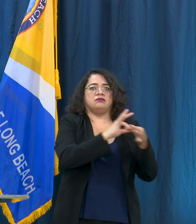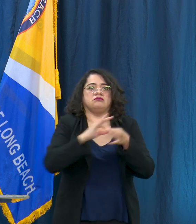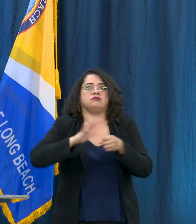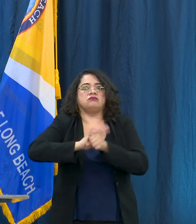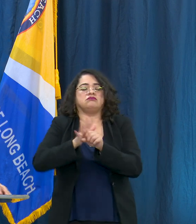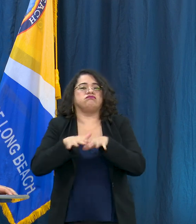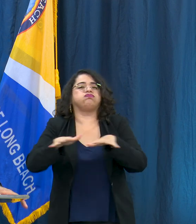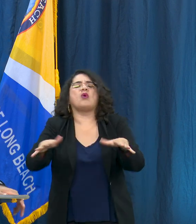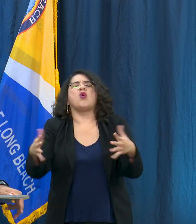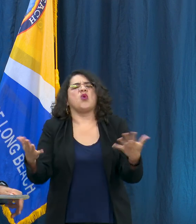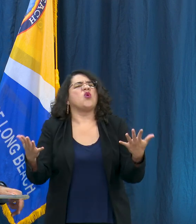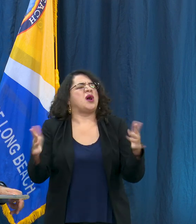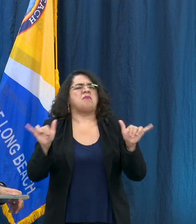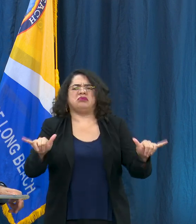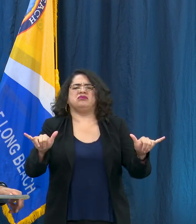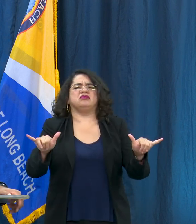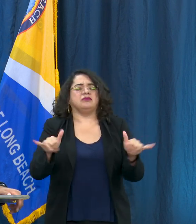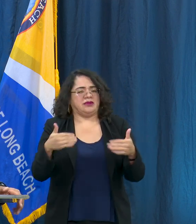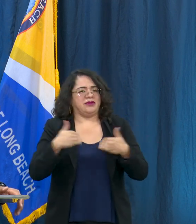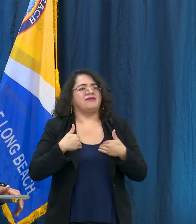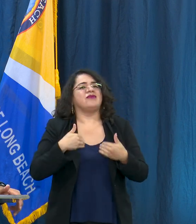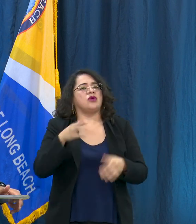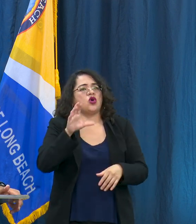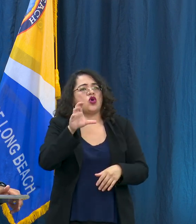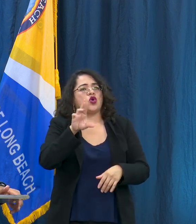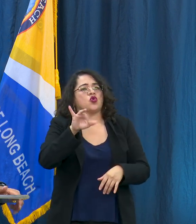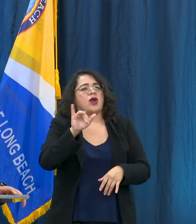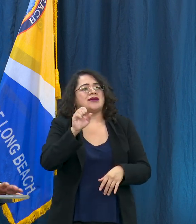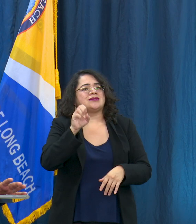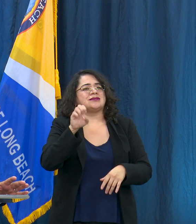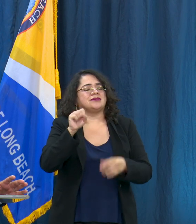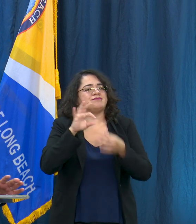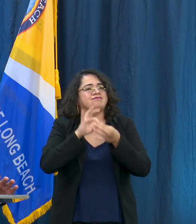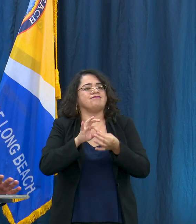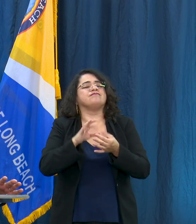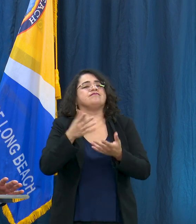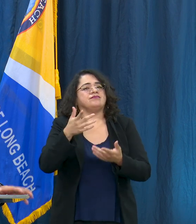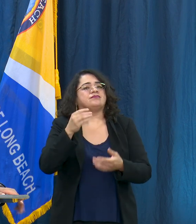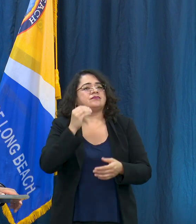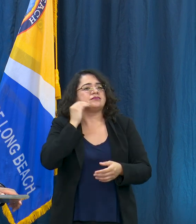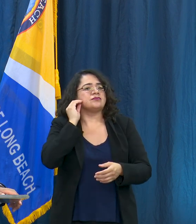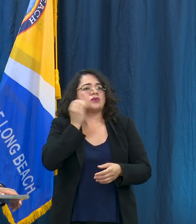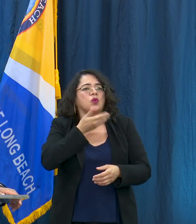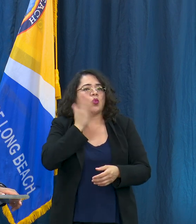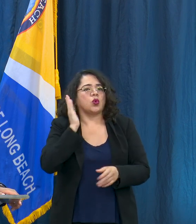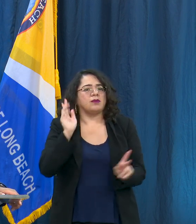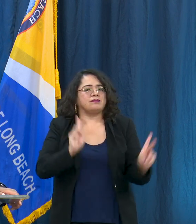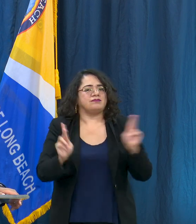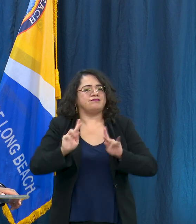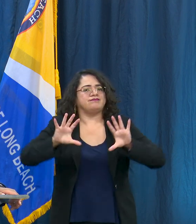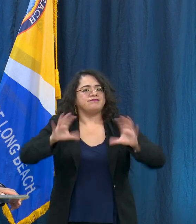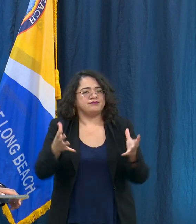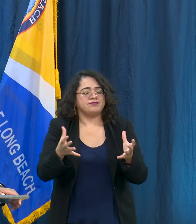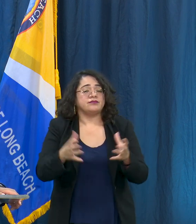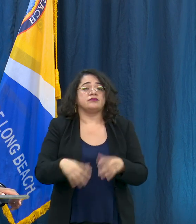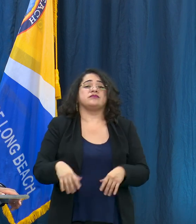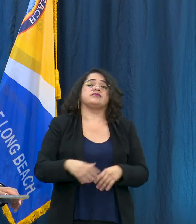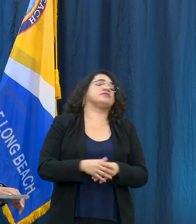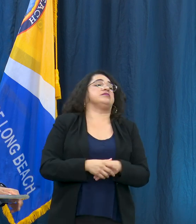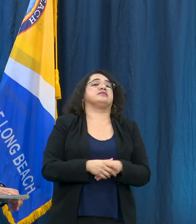in many sectors has collapsed. We always want to make sure that people experiencing homelessness have access to